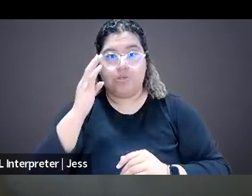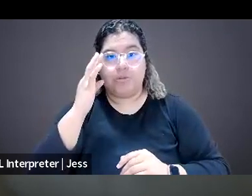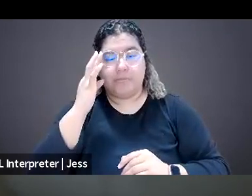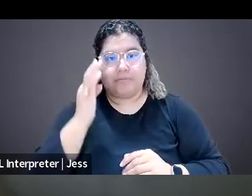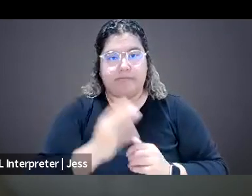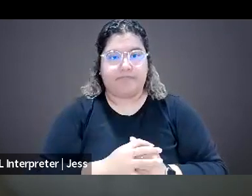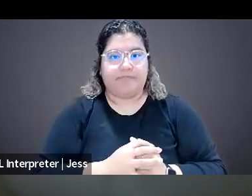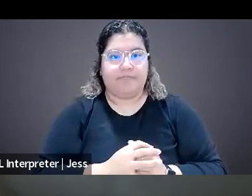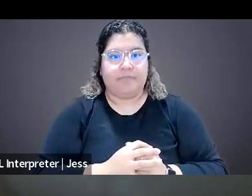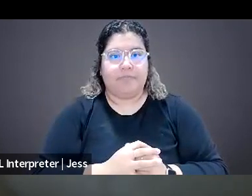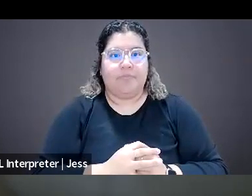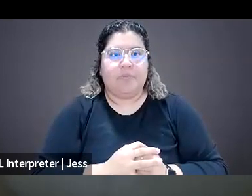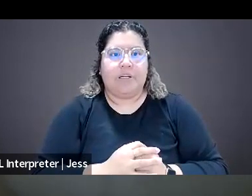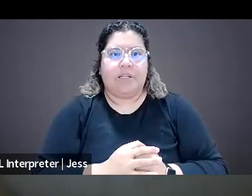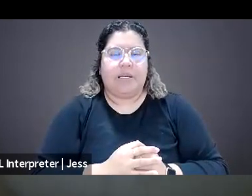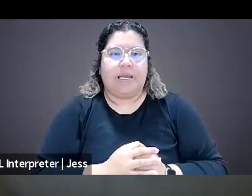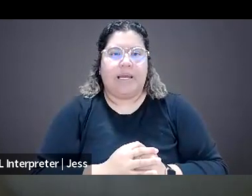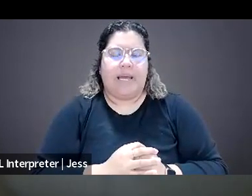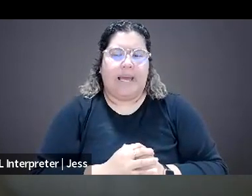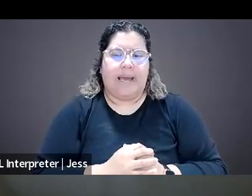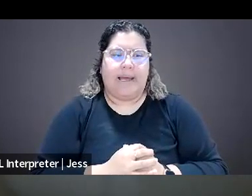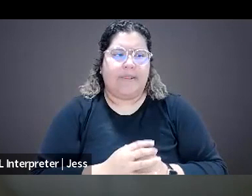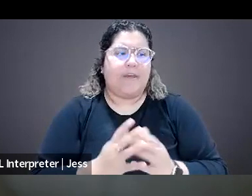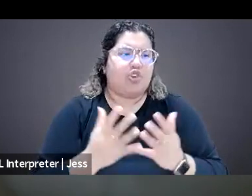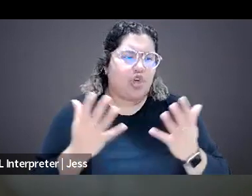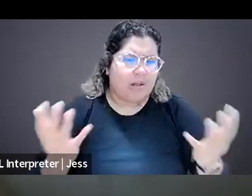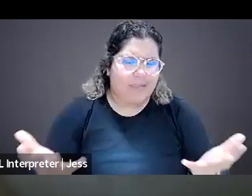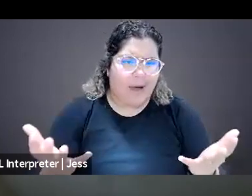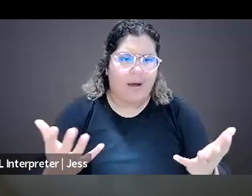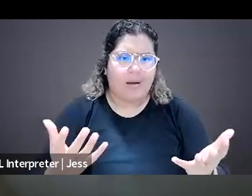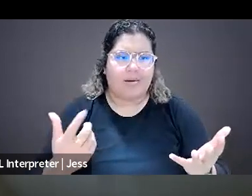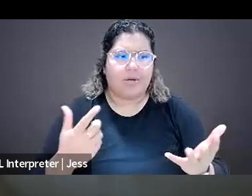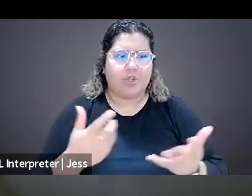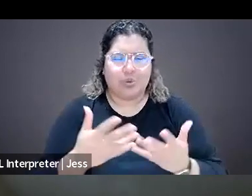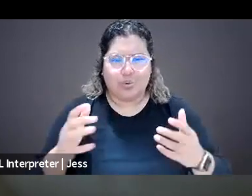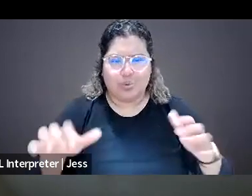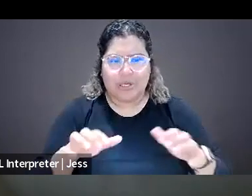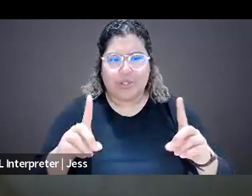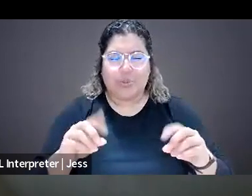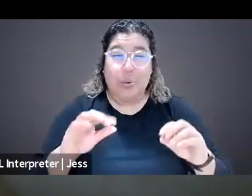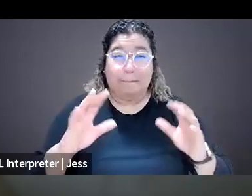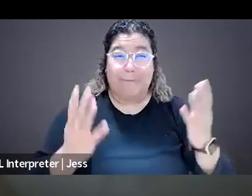There are a lot of things people can do, and I know that this seems like very common sense and like something easy to say,